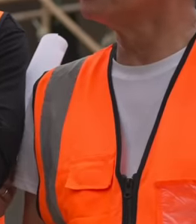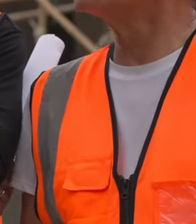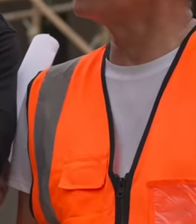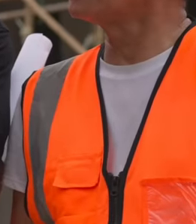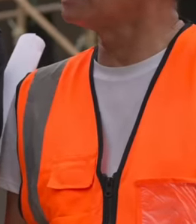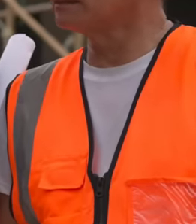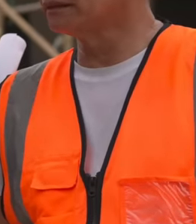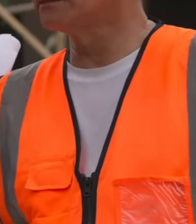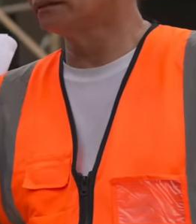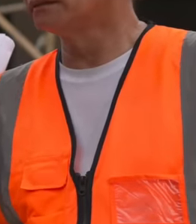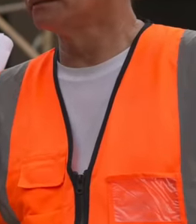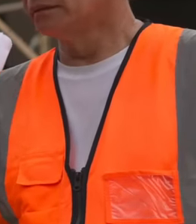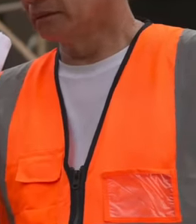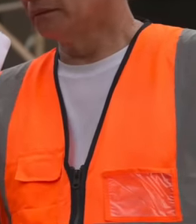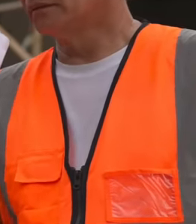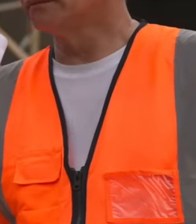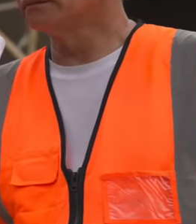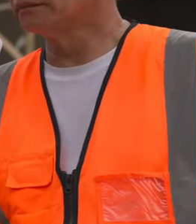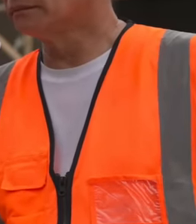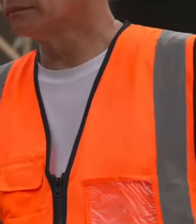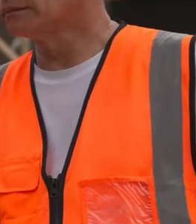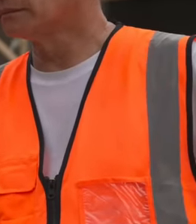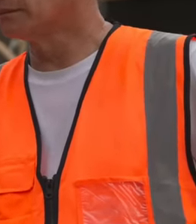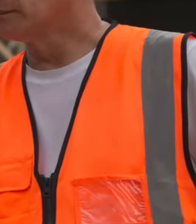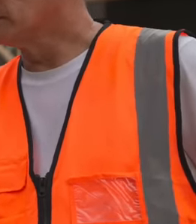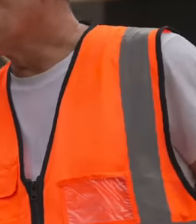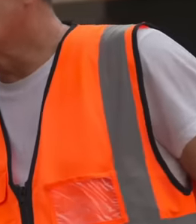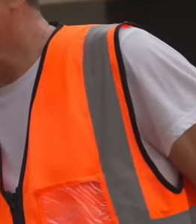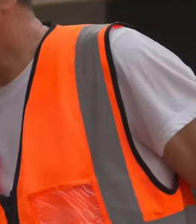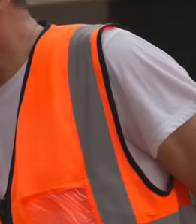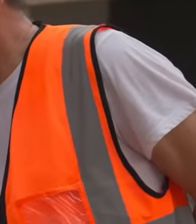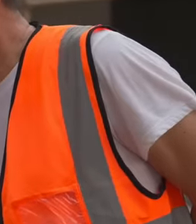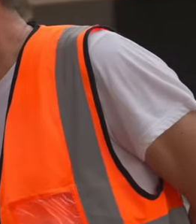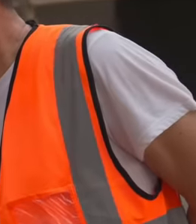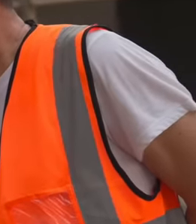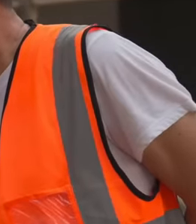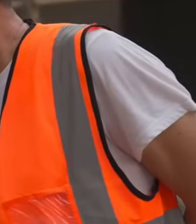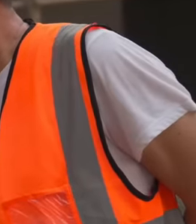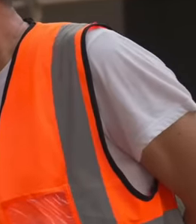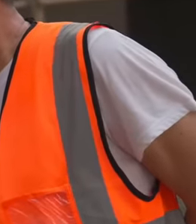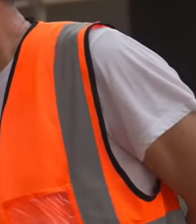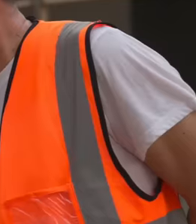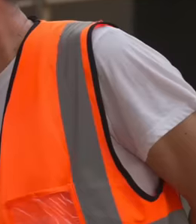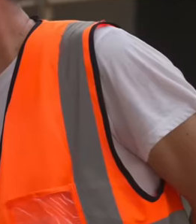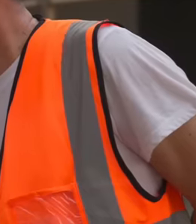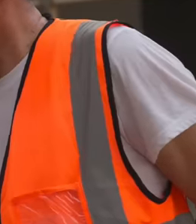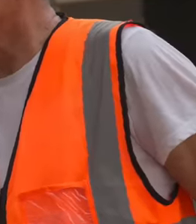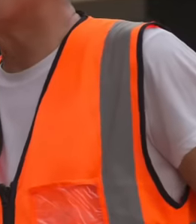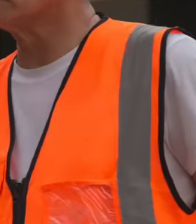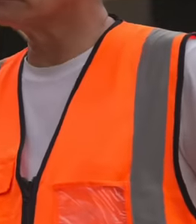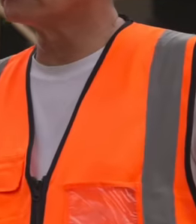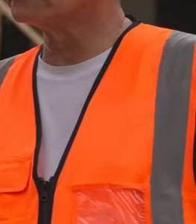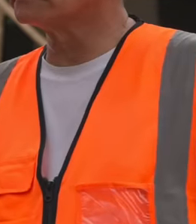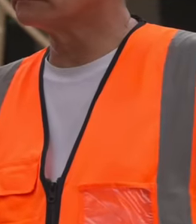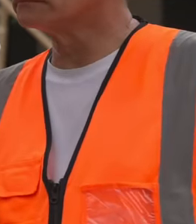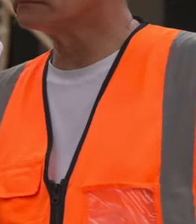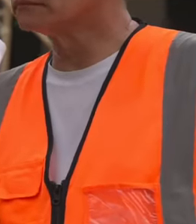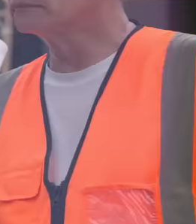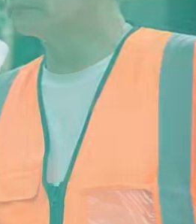are deciding to return because the situation in Canada is not easy nor do I want to take advantage of this